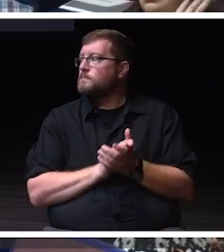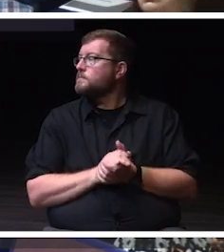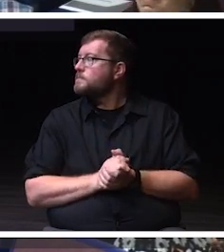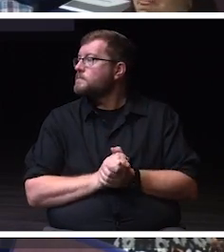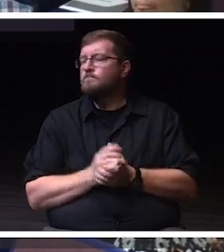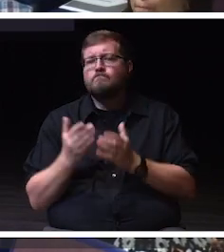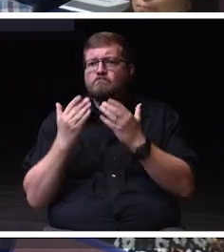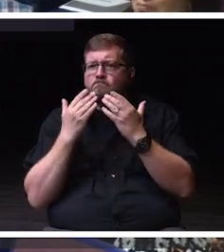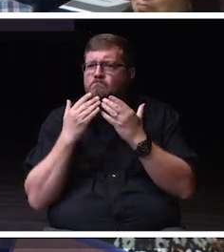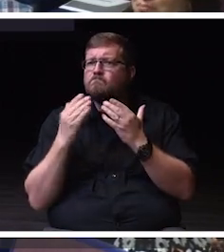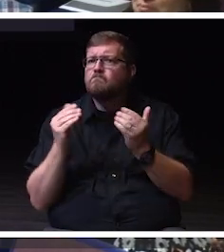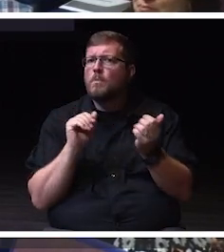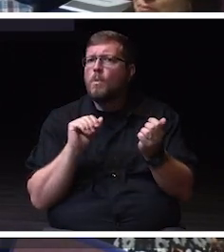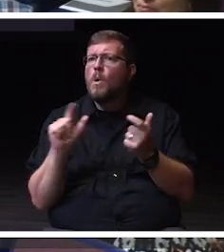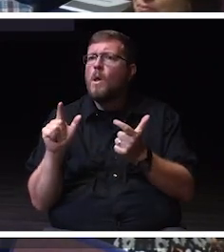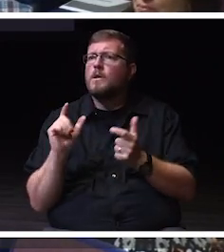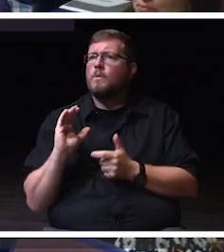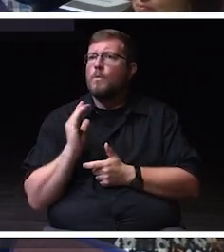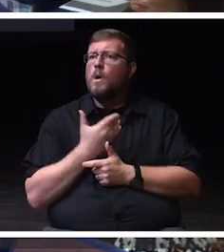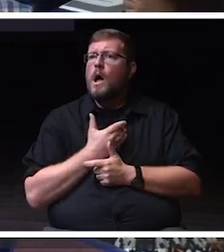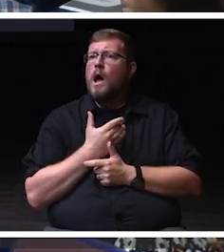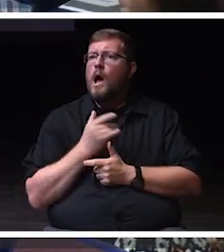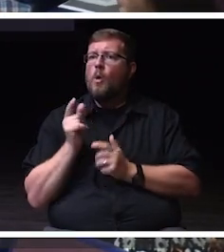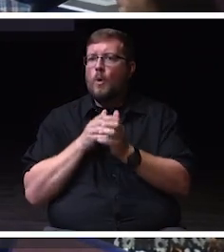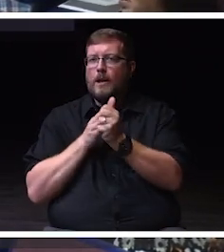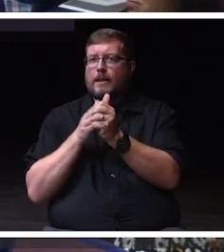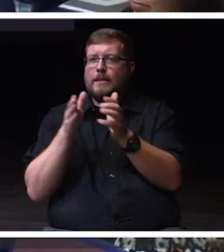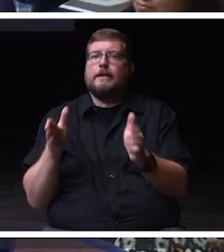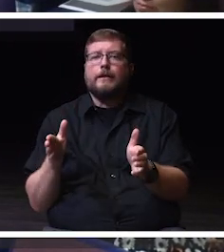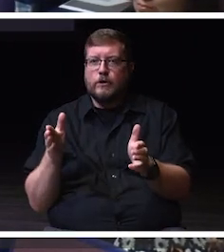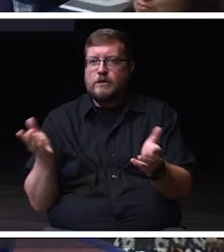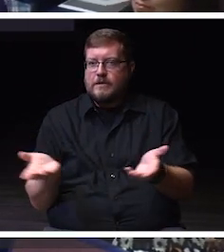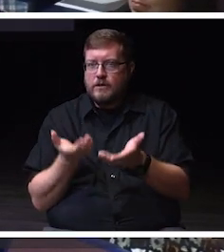Thank you to our governance leaders.